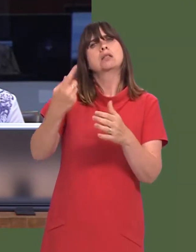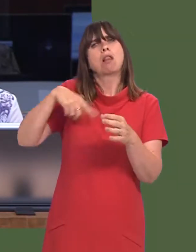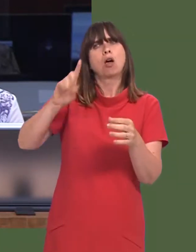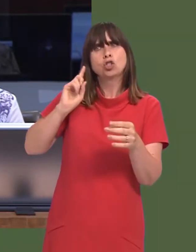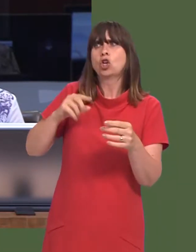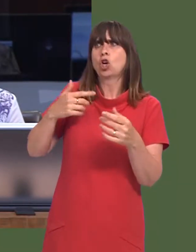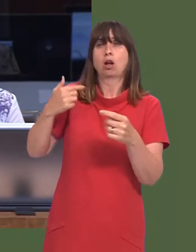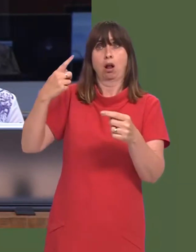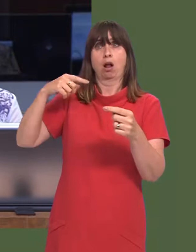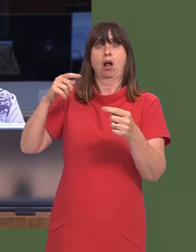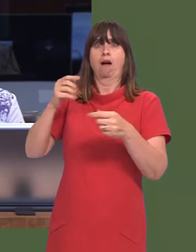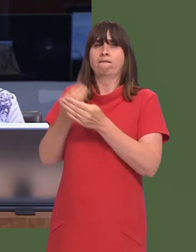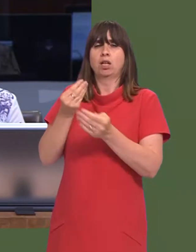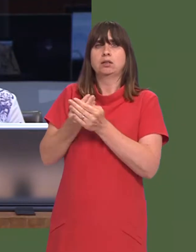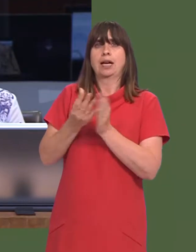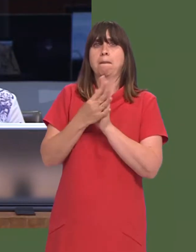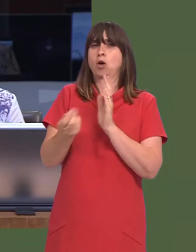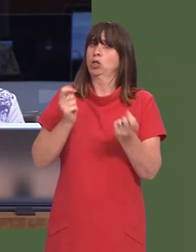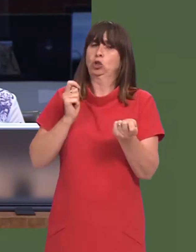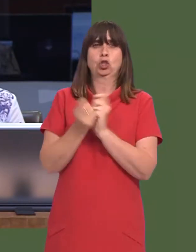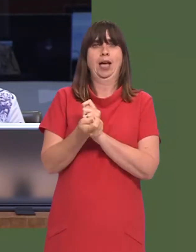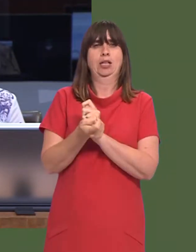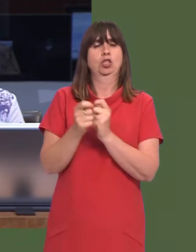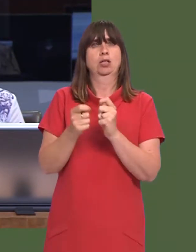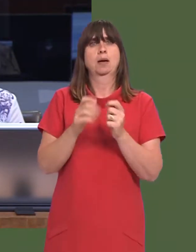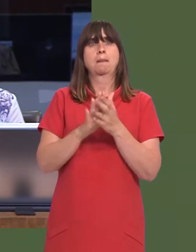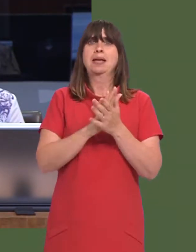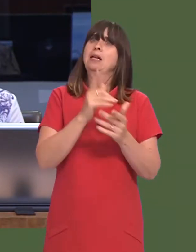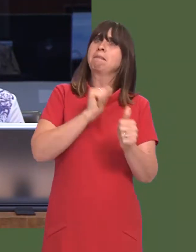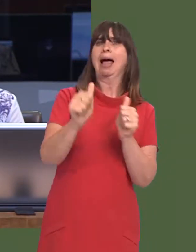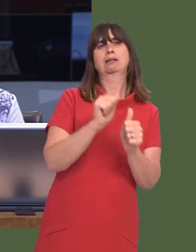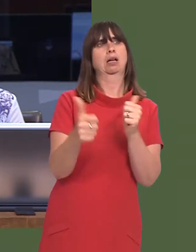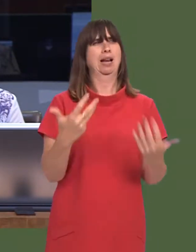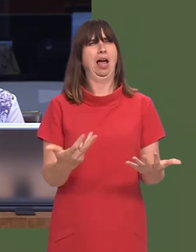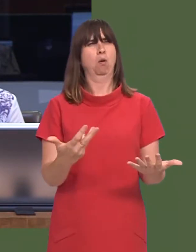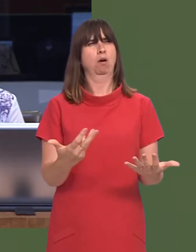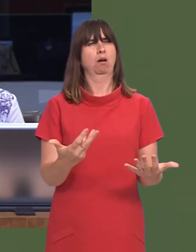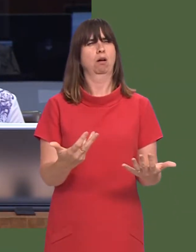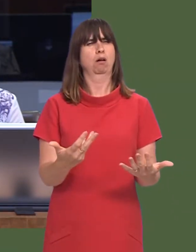year, the funding model had changed, in your words: ëThat is changing now; the model is betterí, you said.